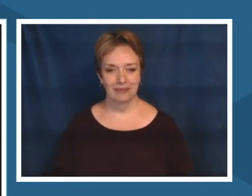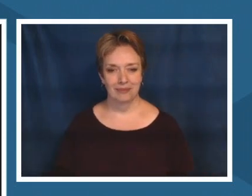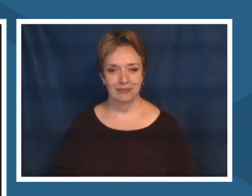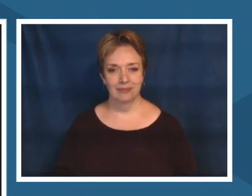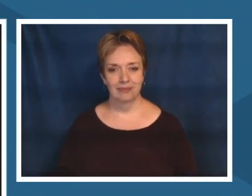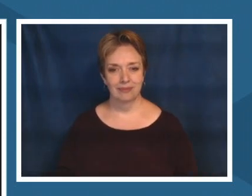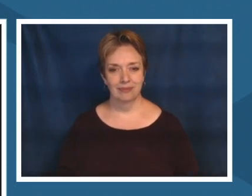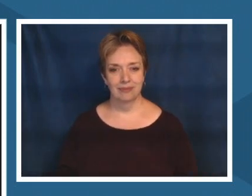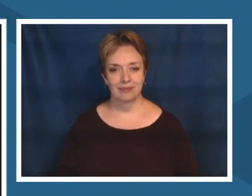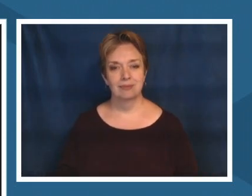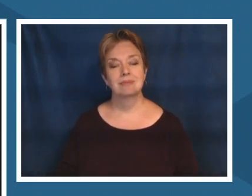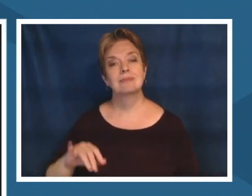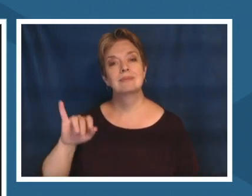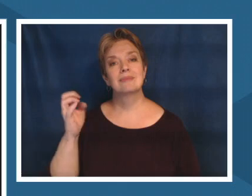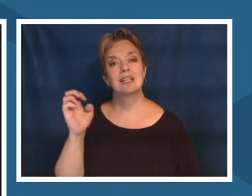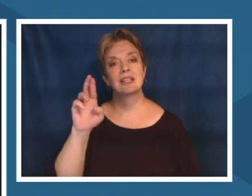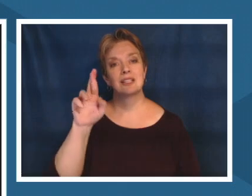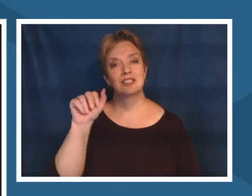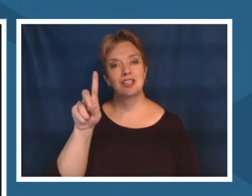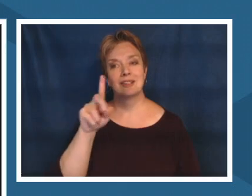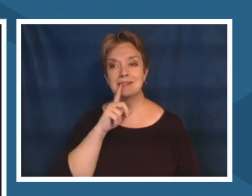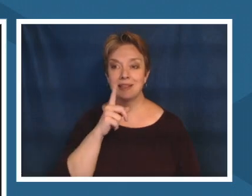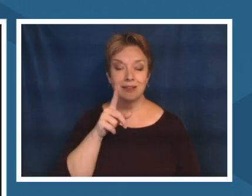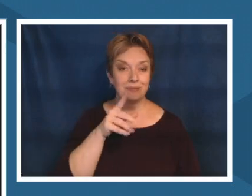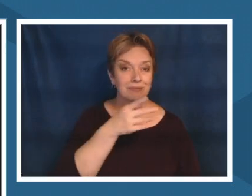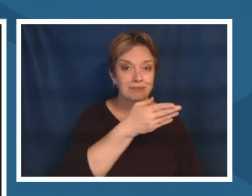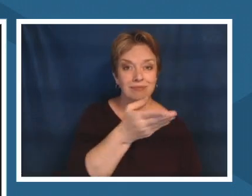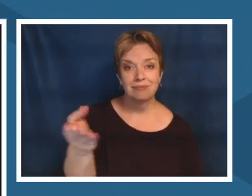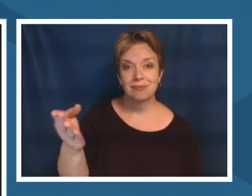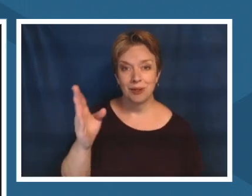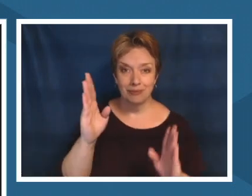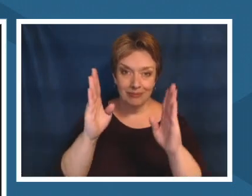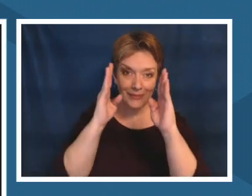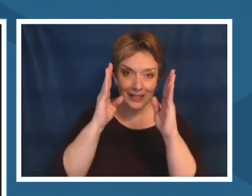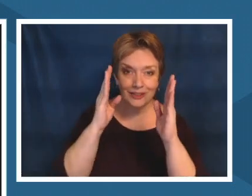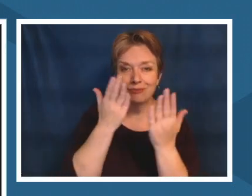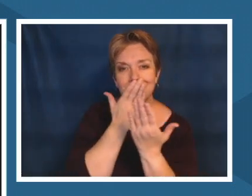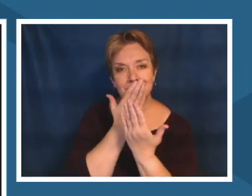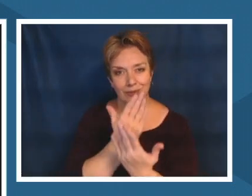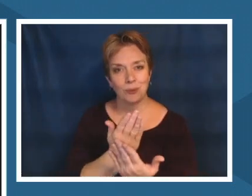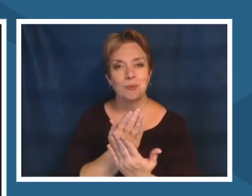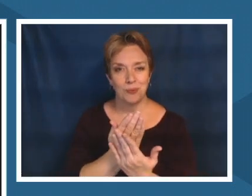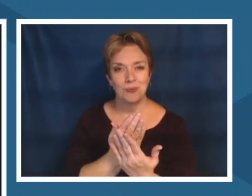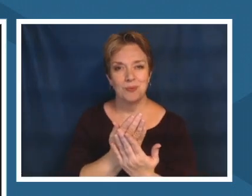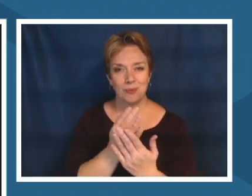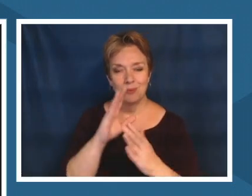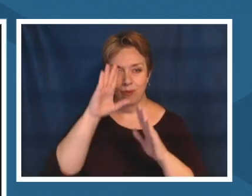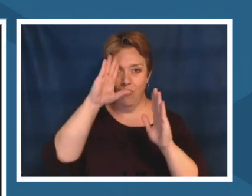yeah thank you everyone for your time and attention and um